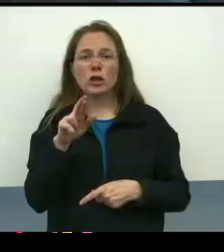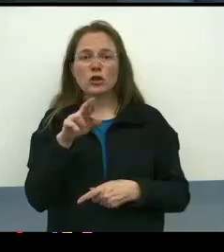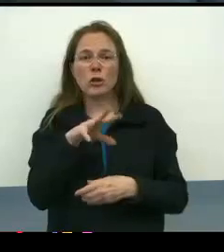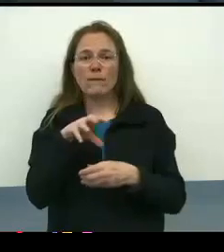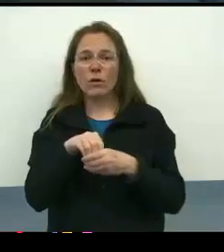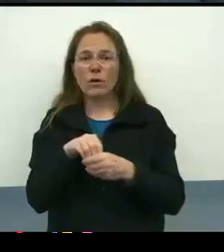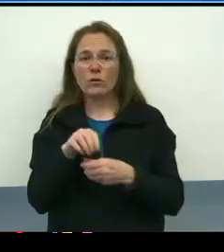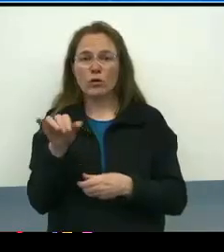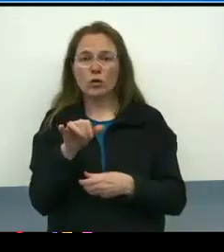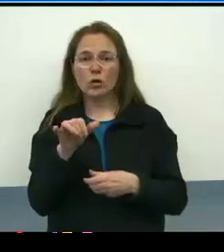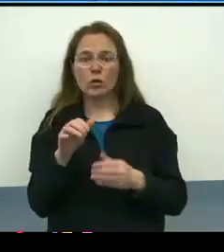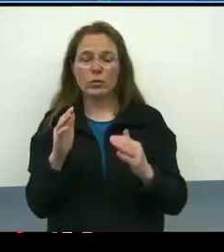Next slide, please.